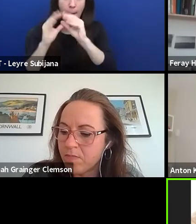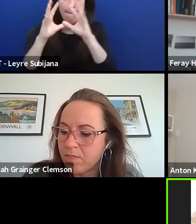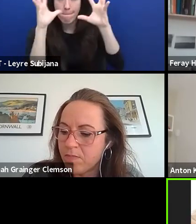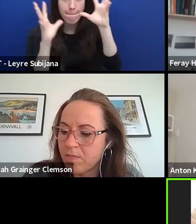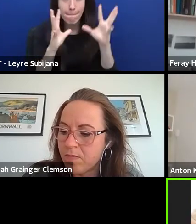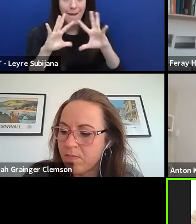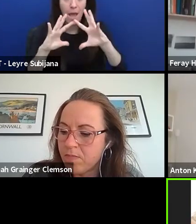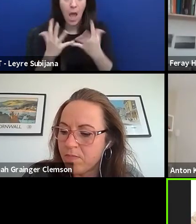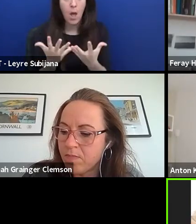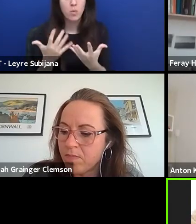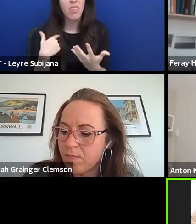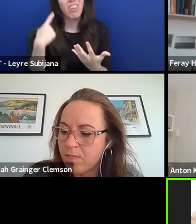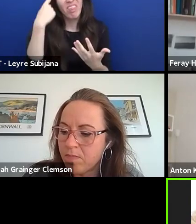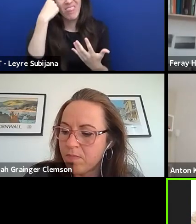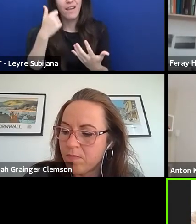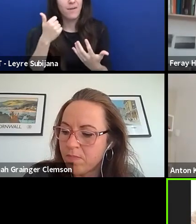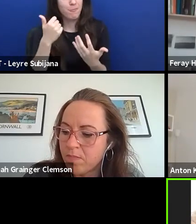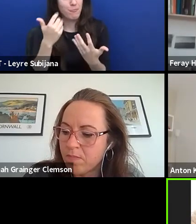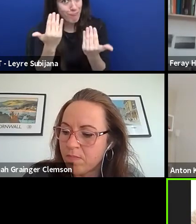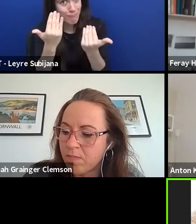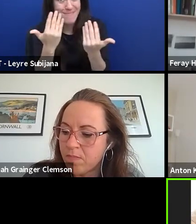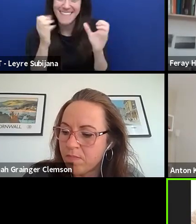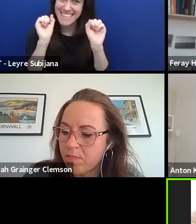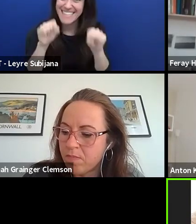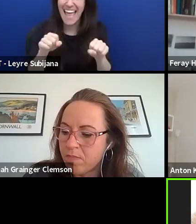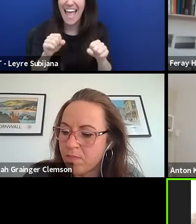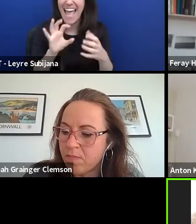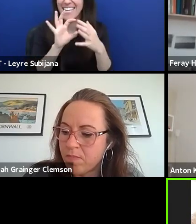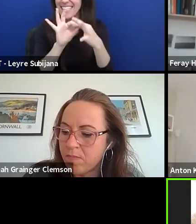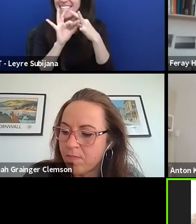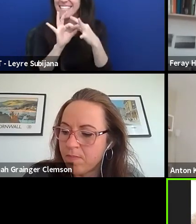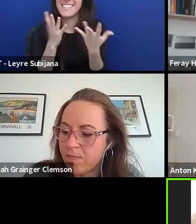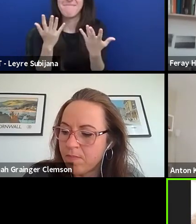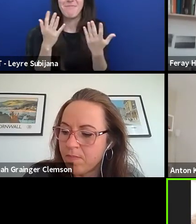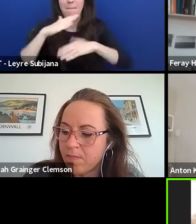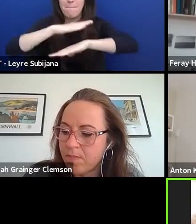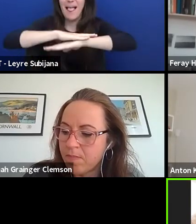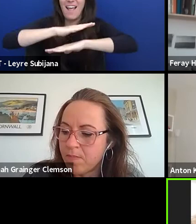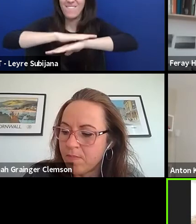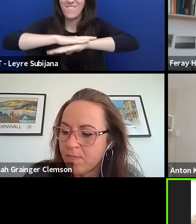So really feel free to join us or to have a look to the platform in this approach.